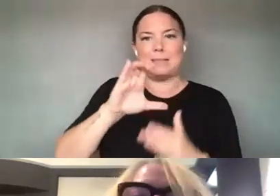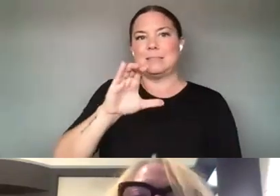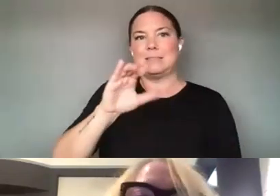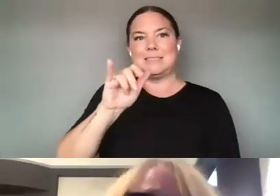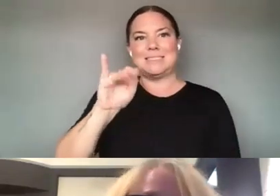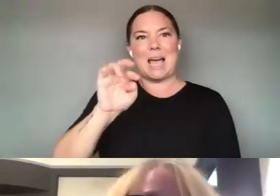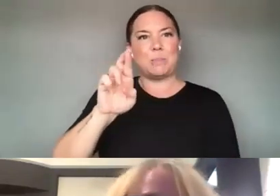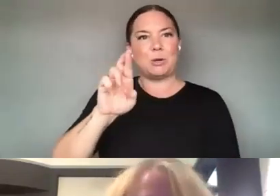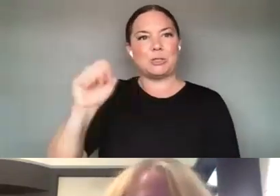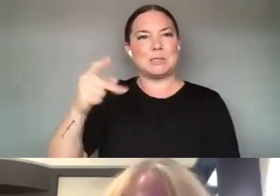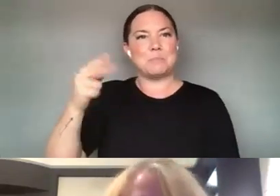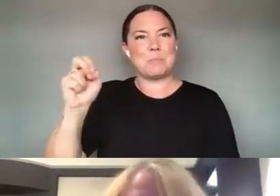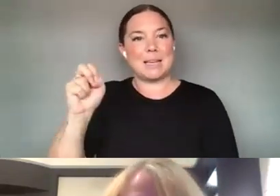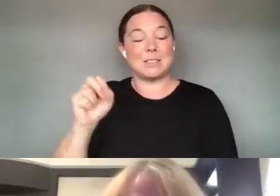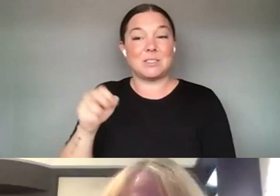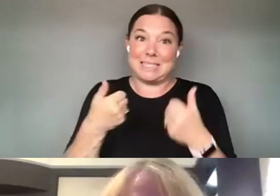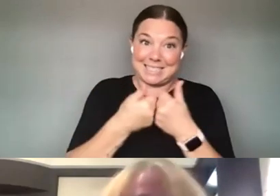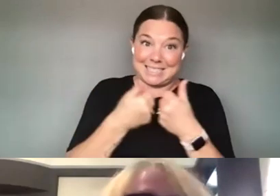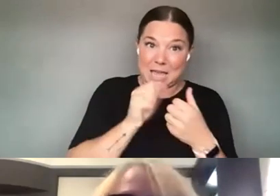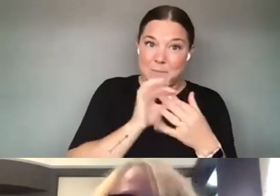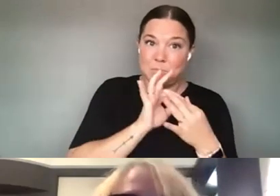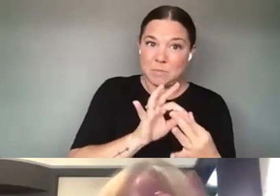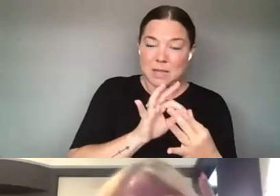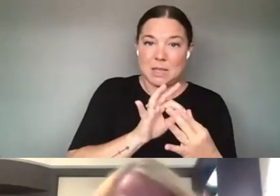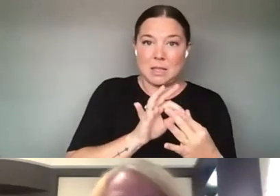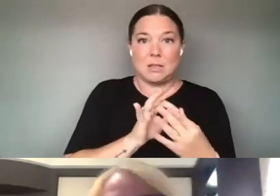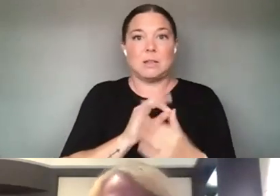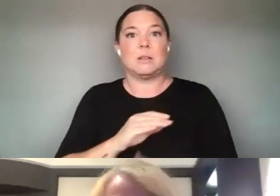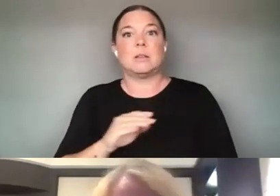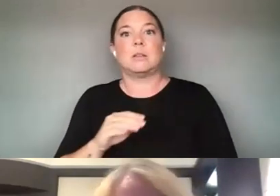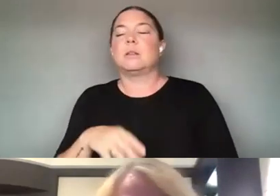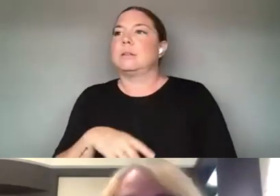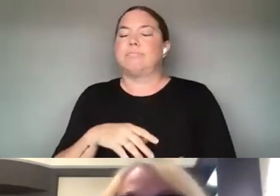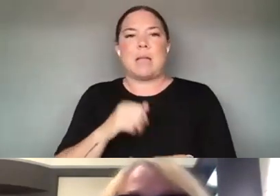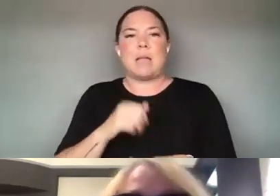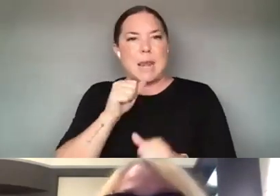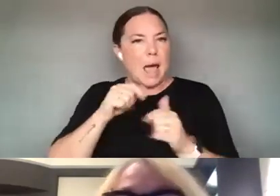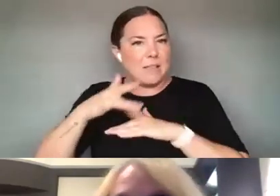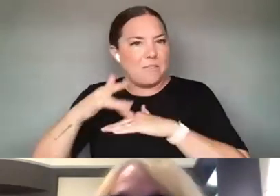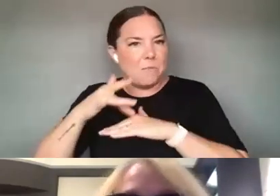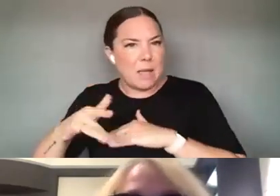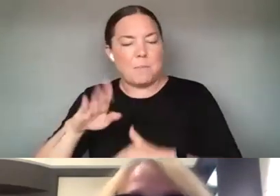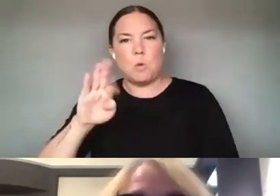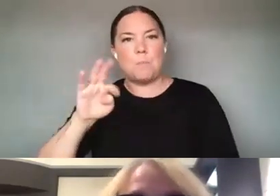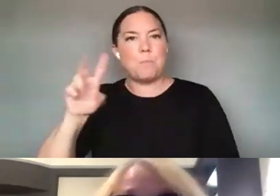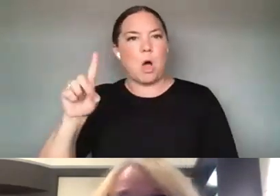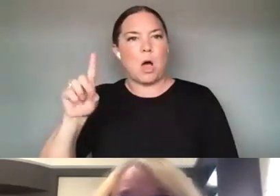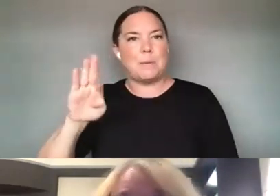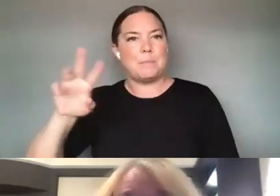BROADBAND DISPARITIES IN COMMUNITIES OF COLOR AND RURAL AREAS. TECHNOLOGY ISN'T NEUTRAL